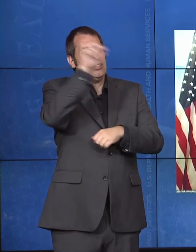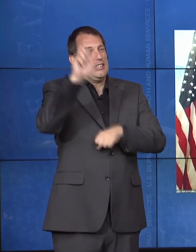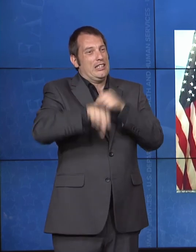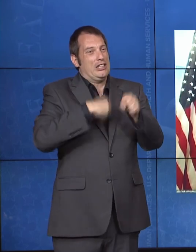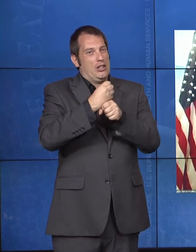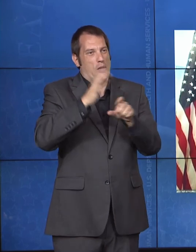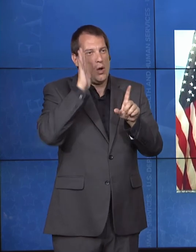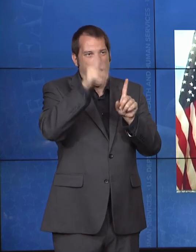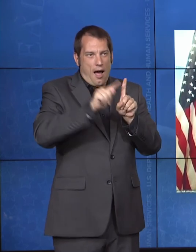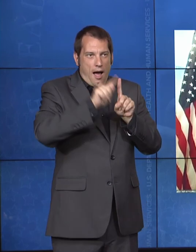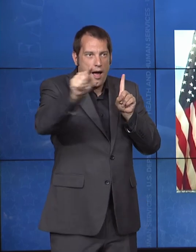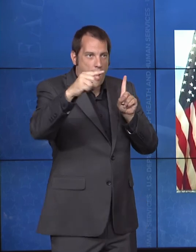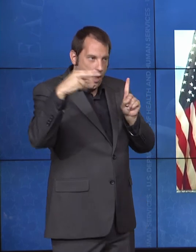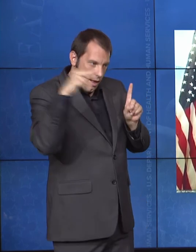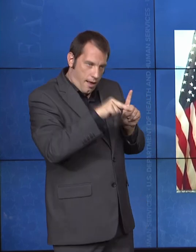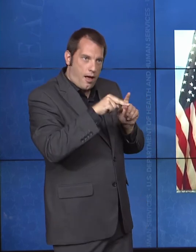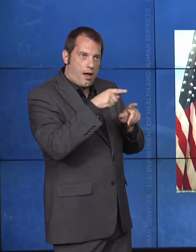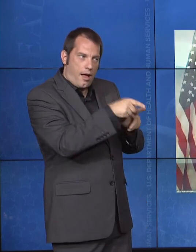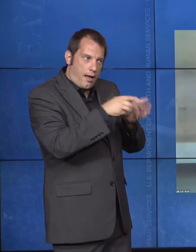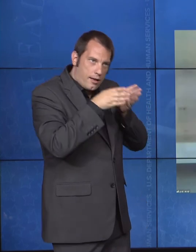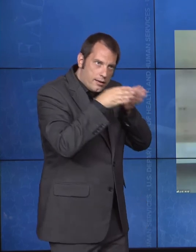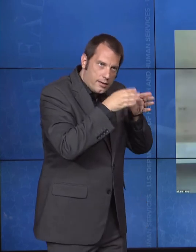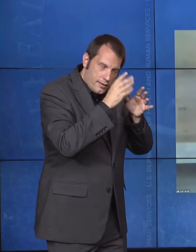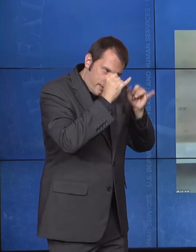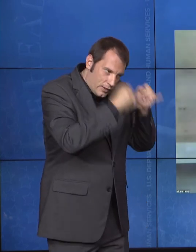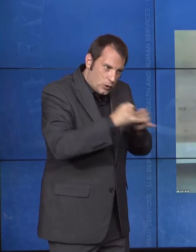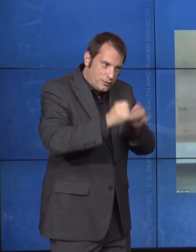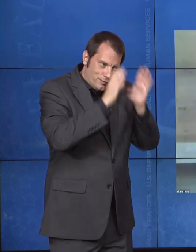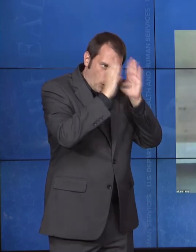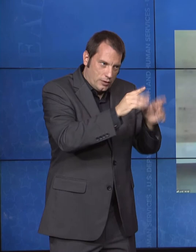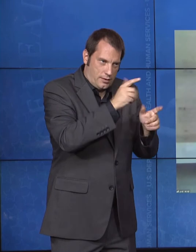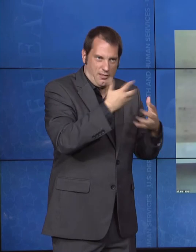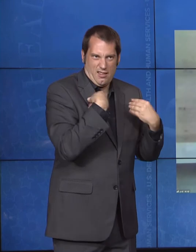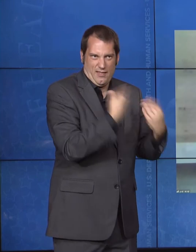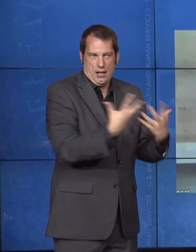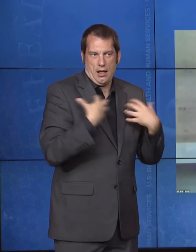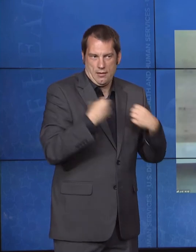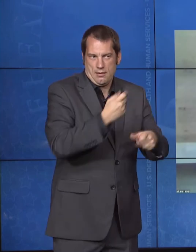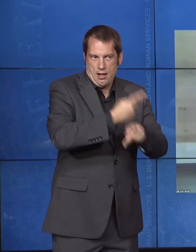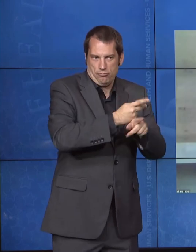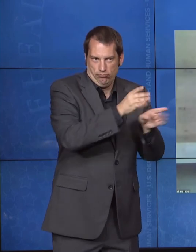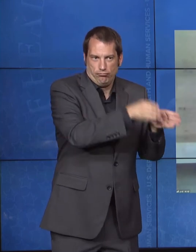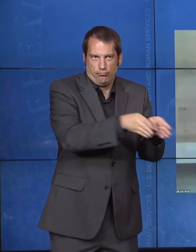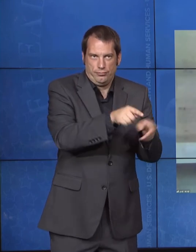Julie Hocker: Well, thank you, Admiral. And I want to thank all of our panelists,